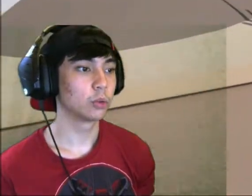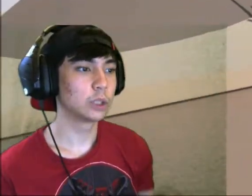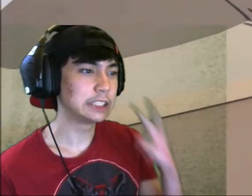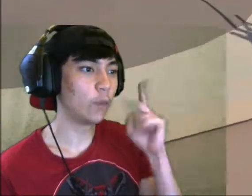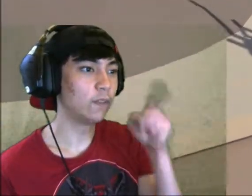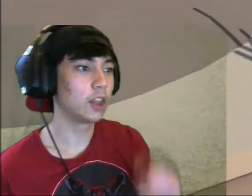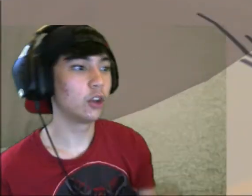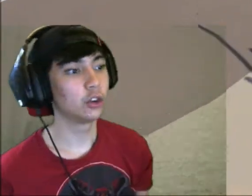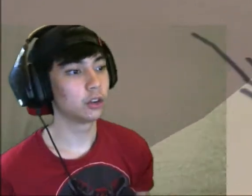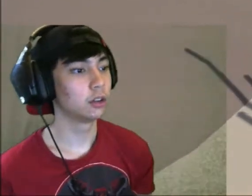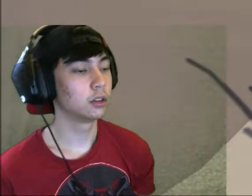Let's see what is there in the building